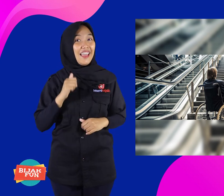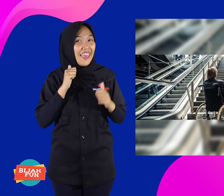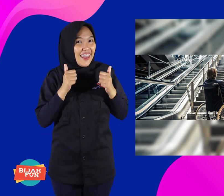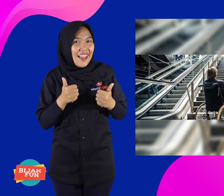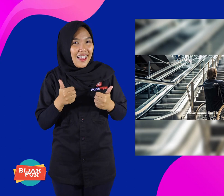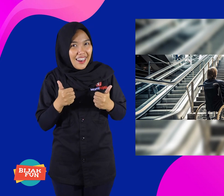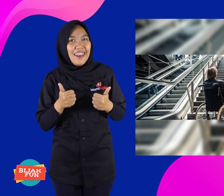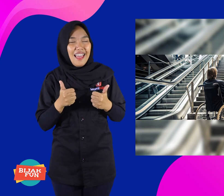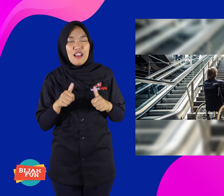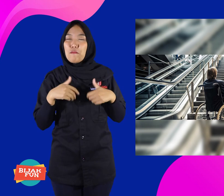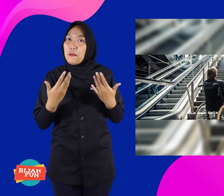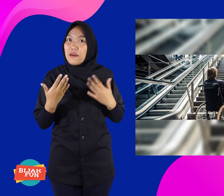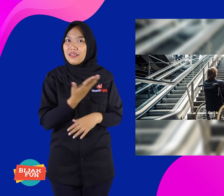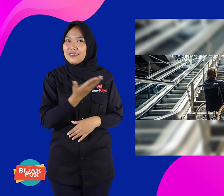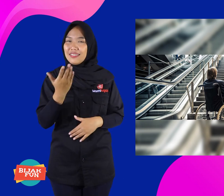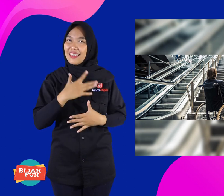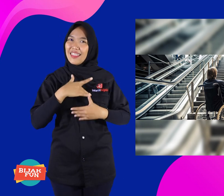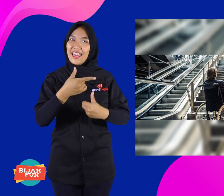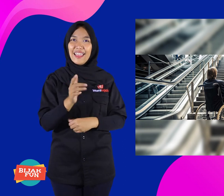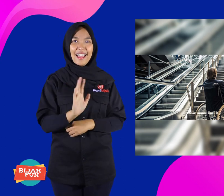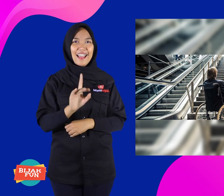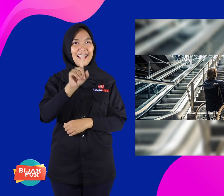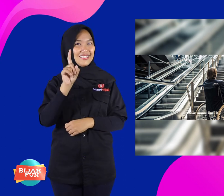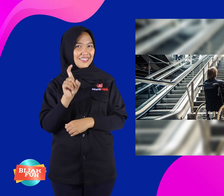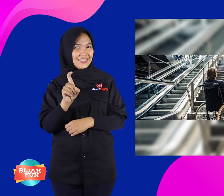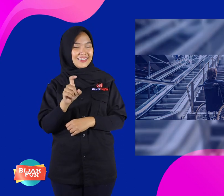It's delicious right? Are you interested?